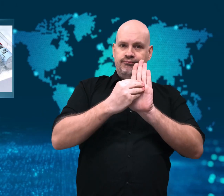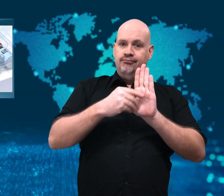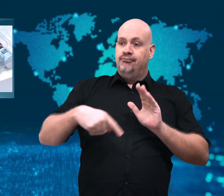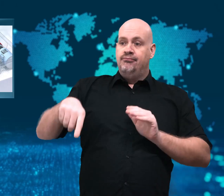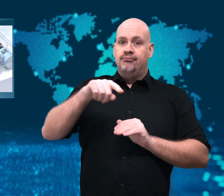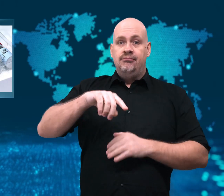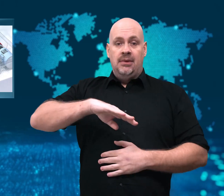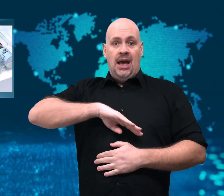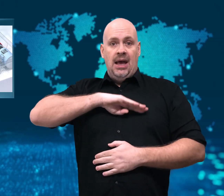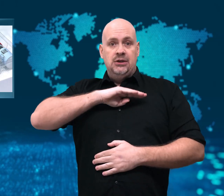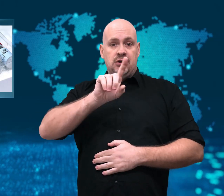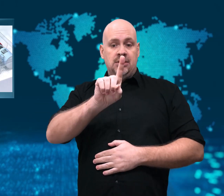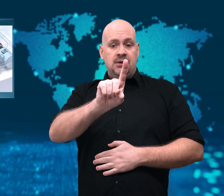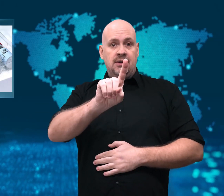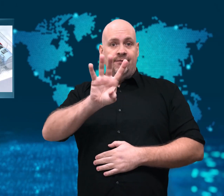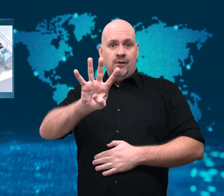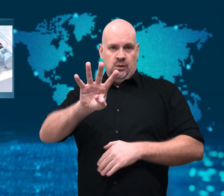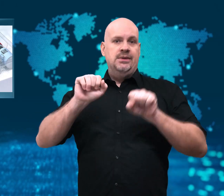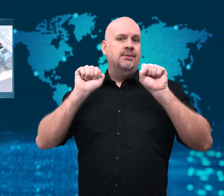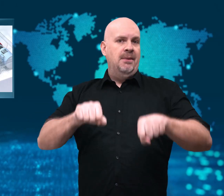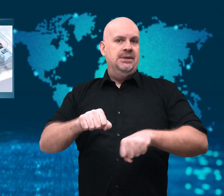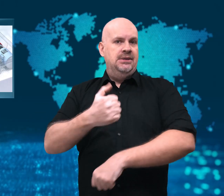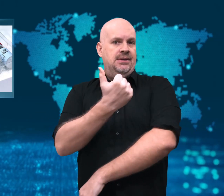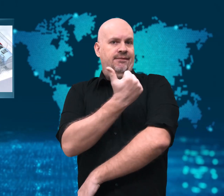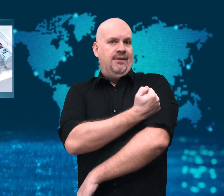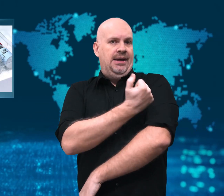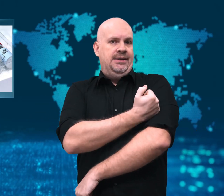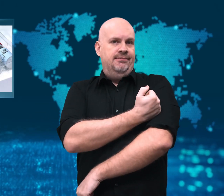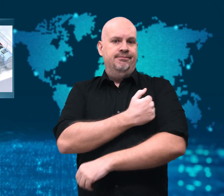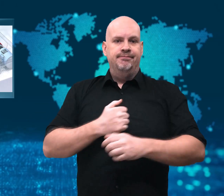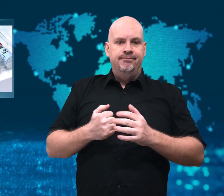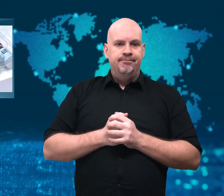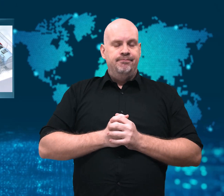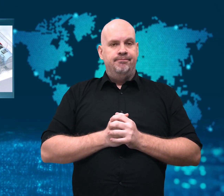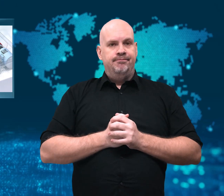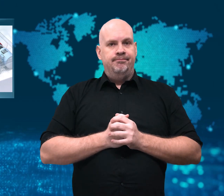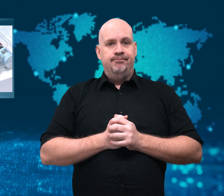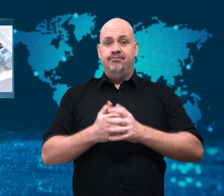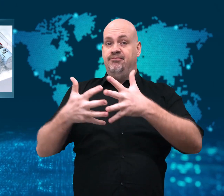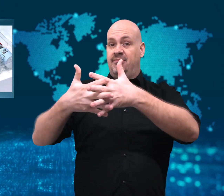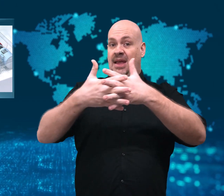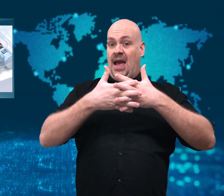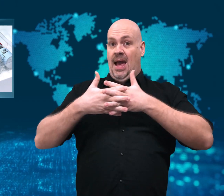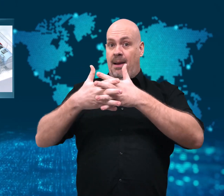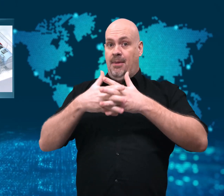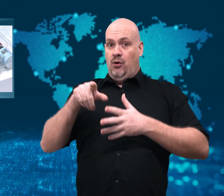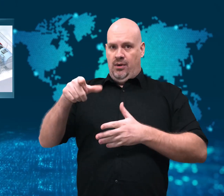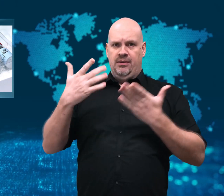Austria will soon update its vaccination mandate